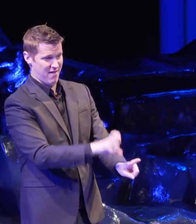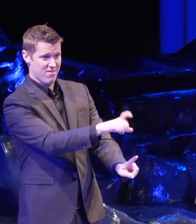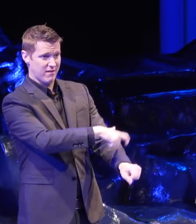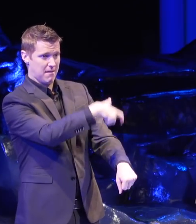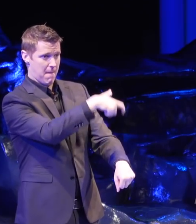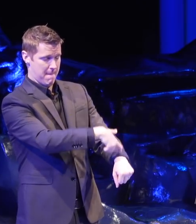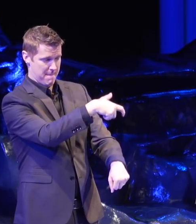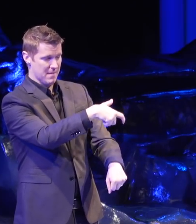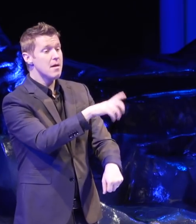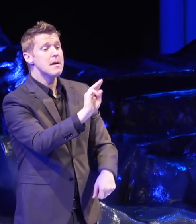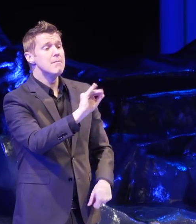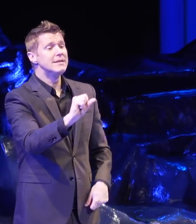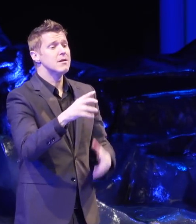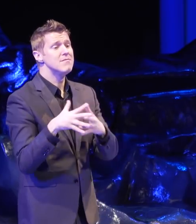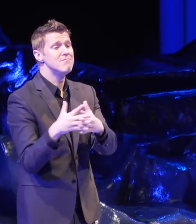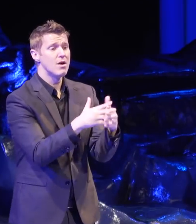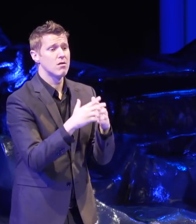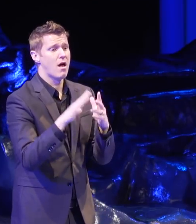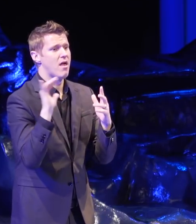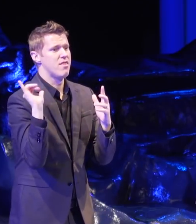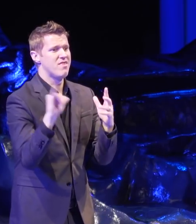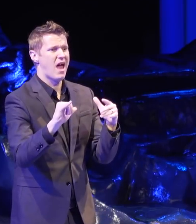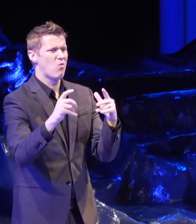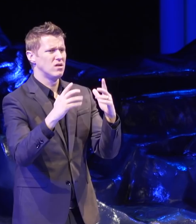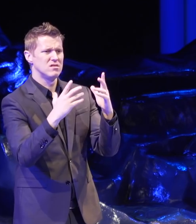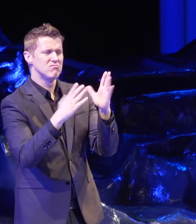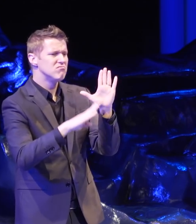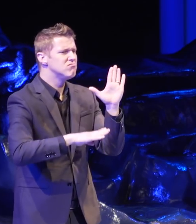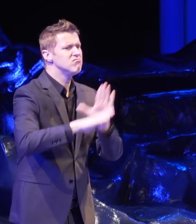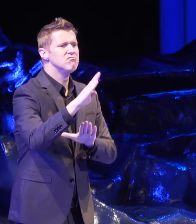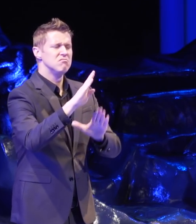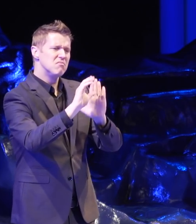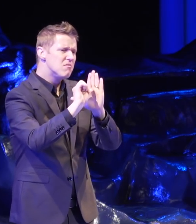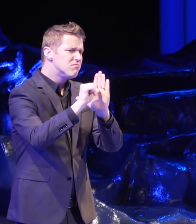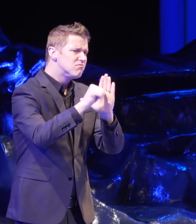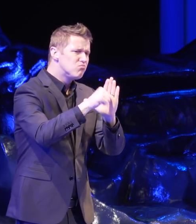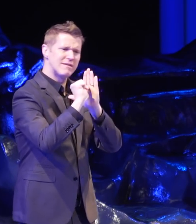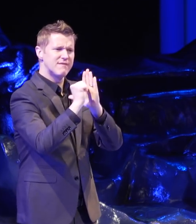Miss America was the most impressive and ambitious thing she could be.